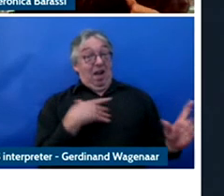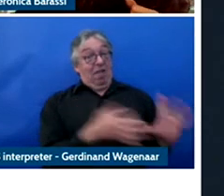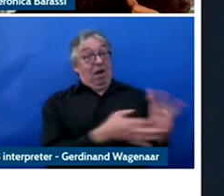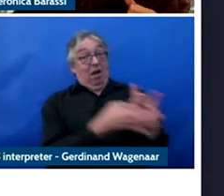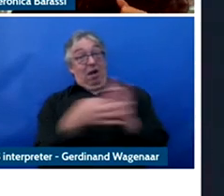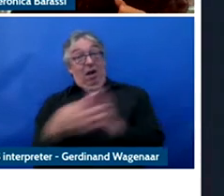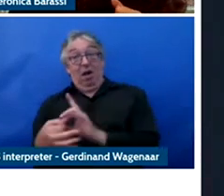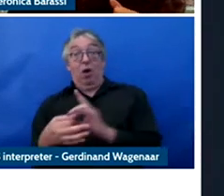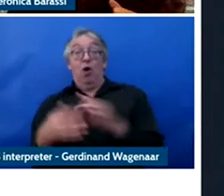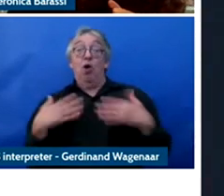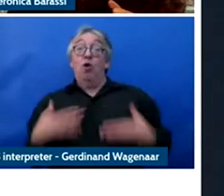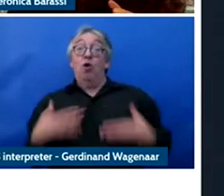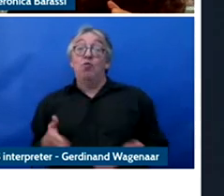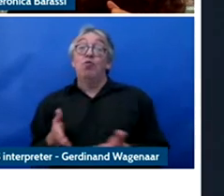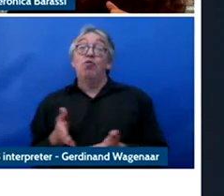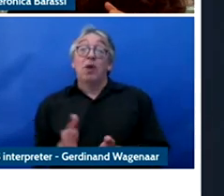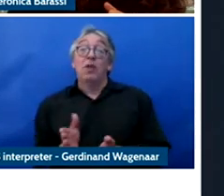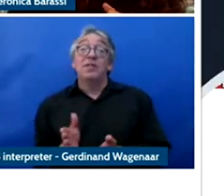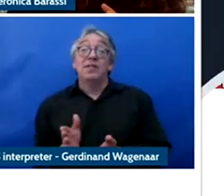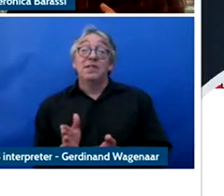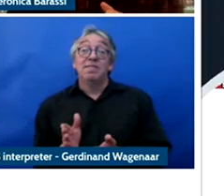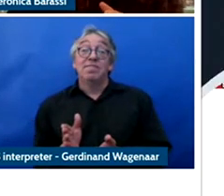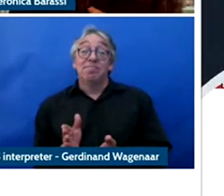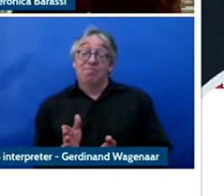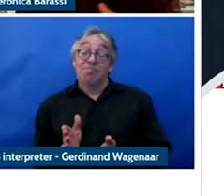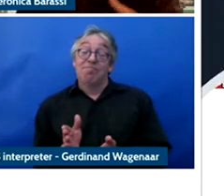And their rights as citizens.